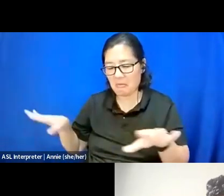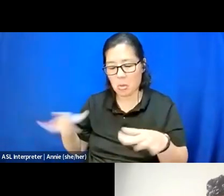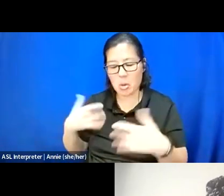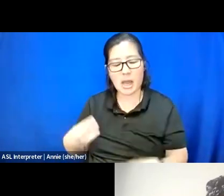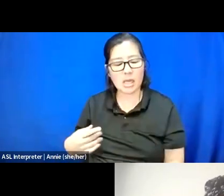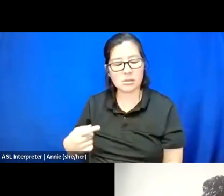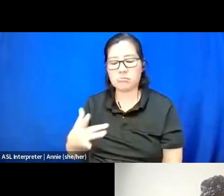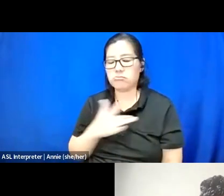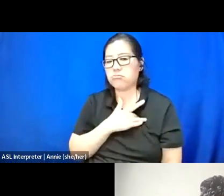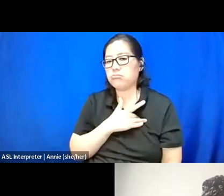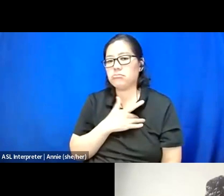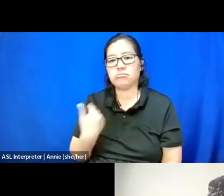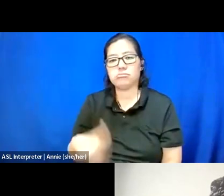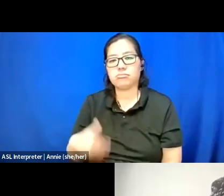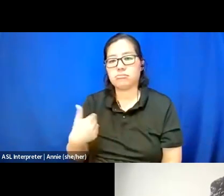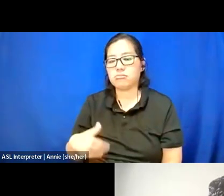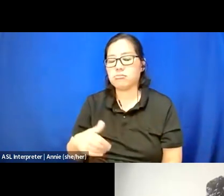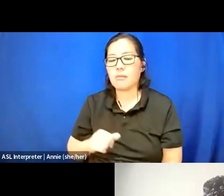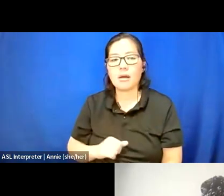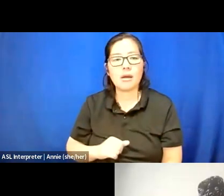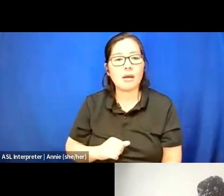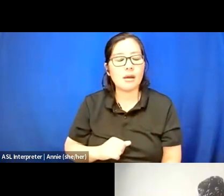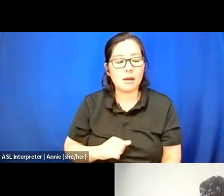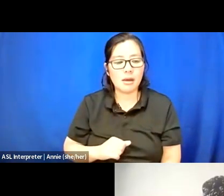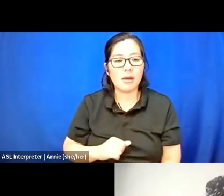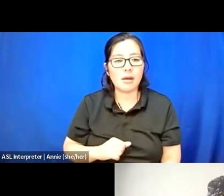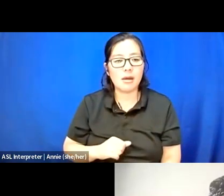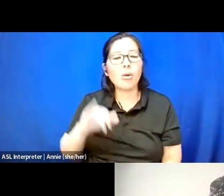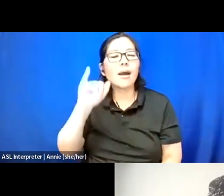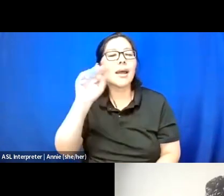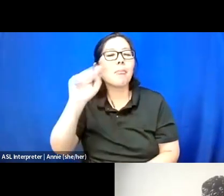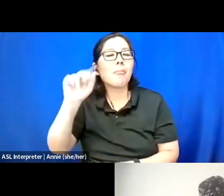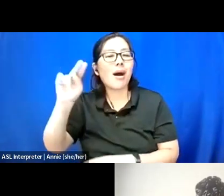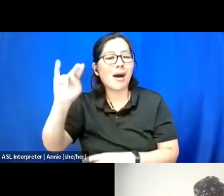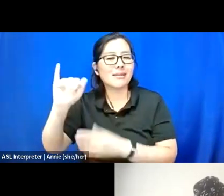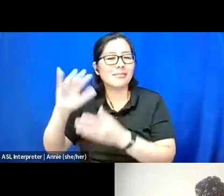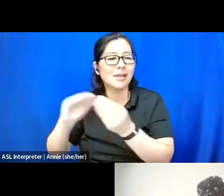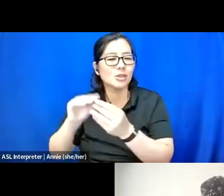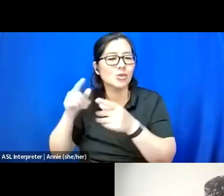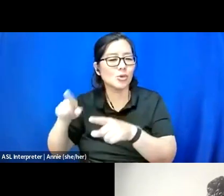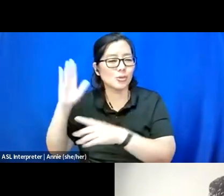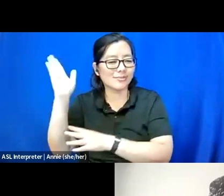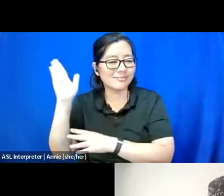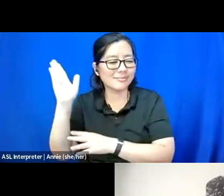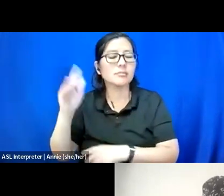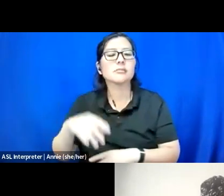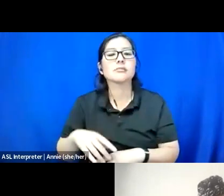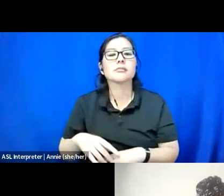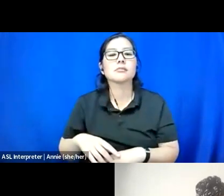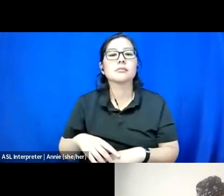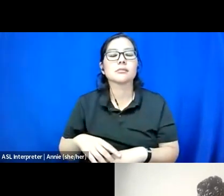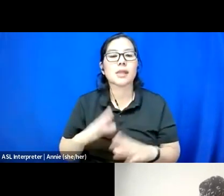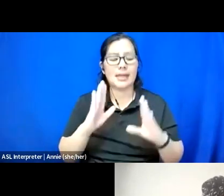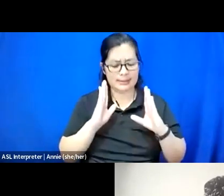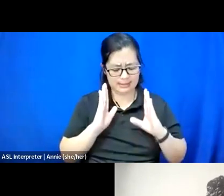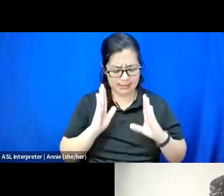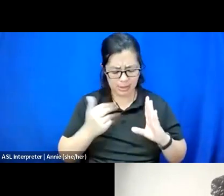And part of what Imani said in her keynote about kind of attending to yourself in the process,